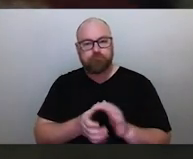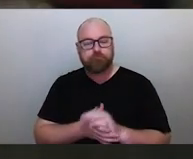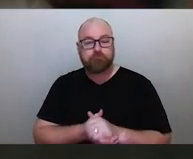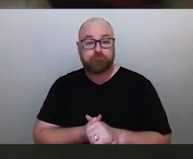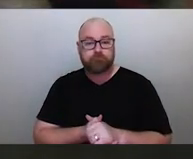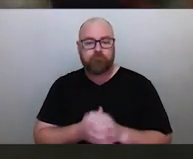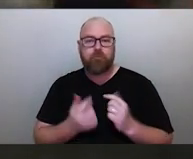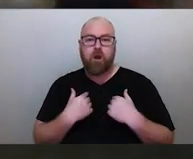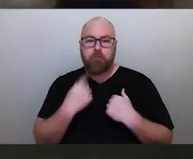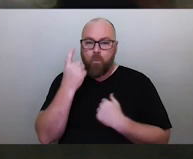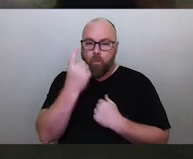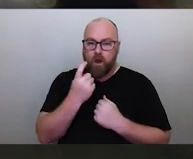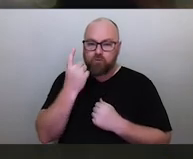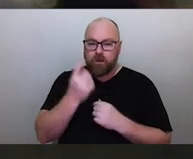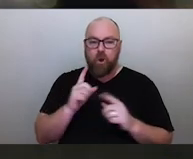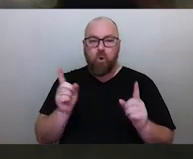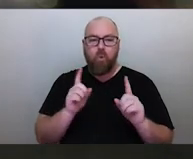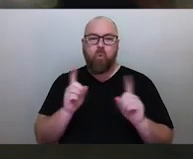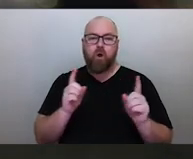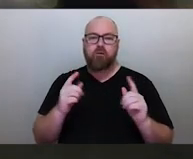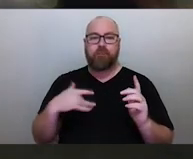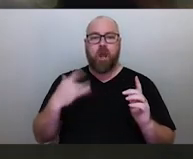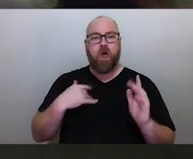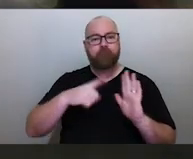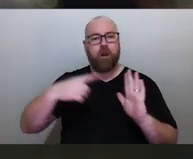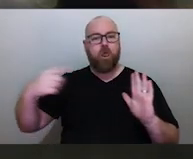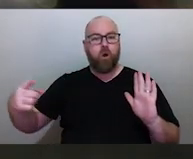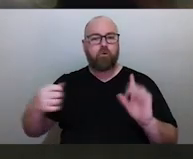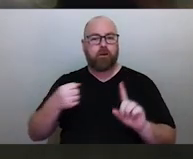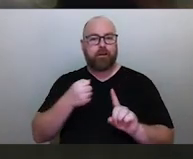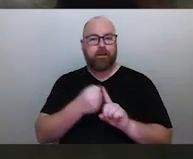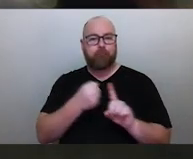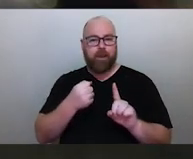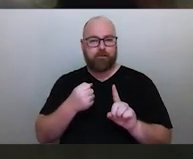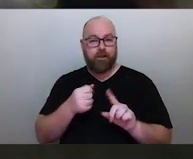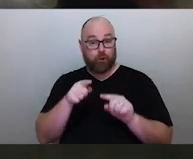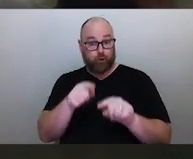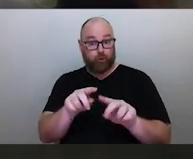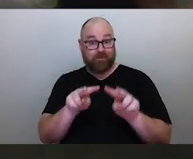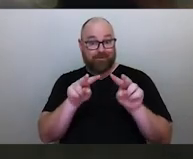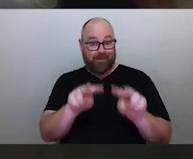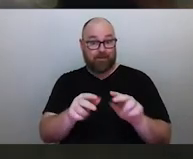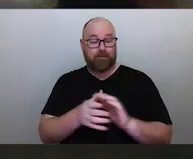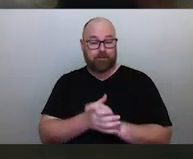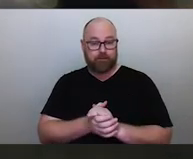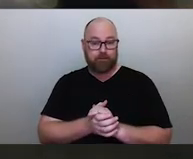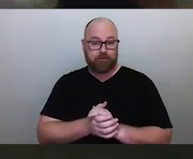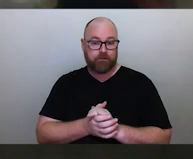the lifelong impact is with that you've seen with past students